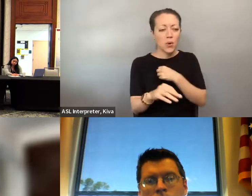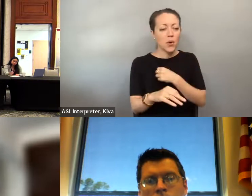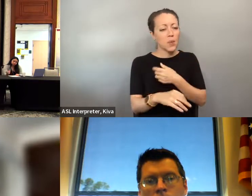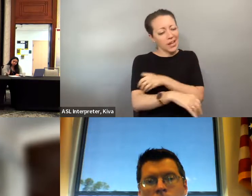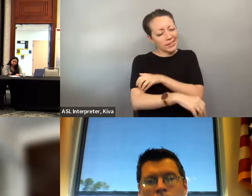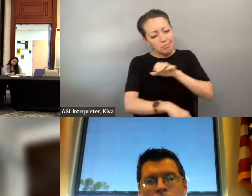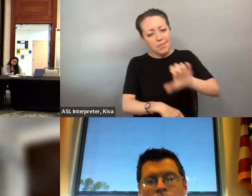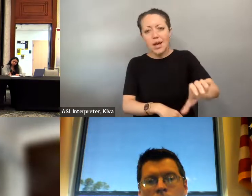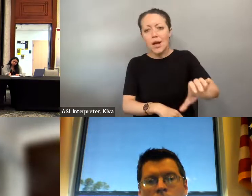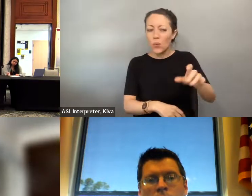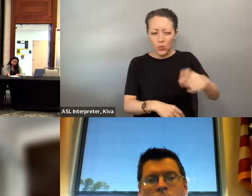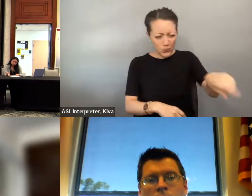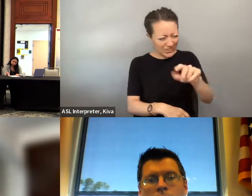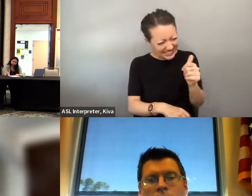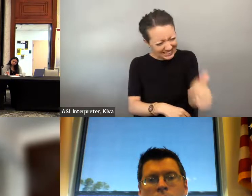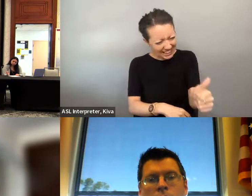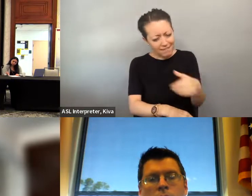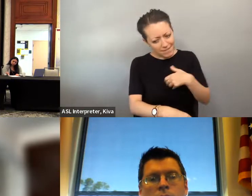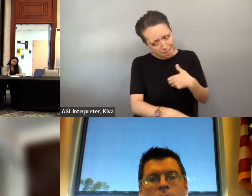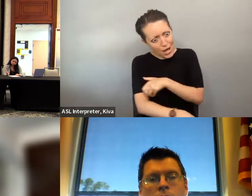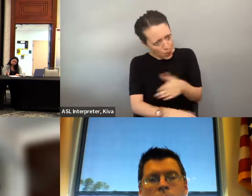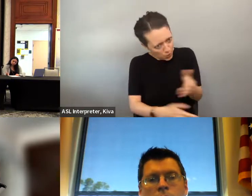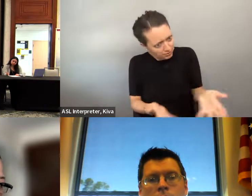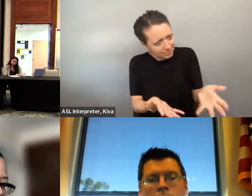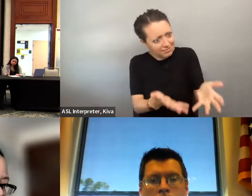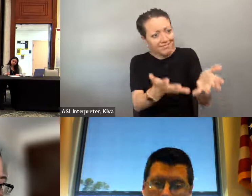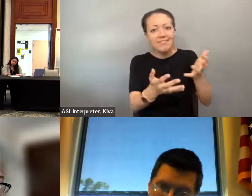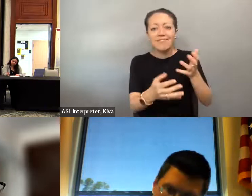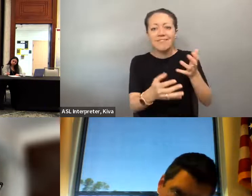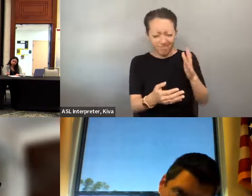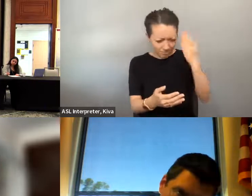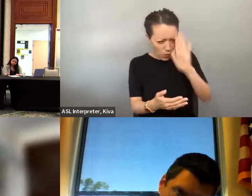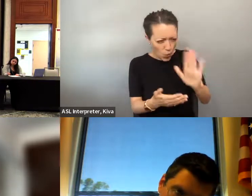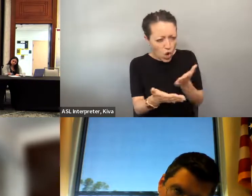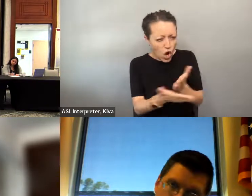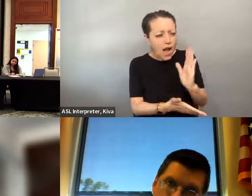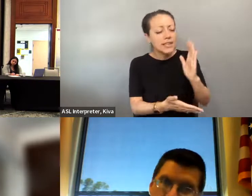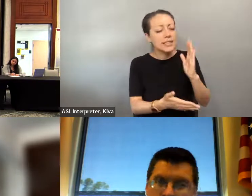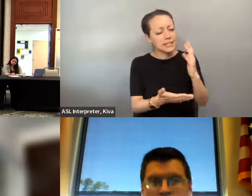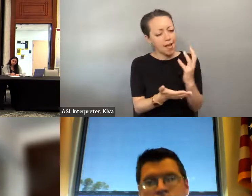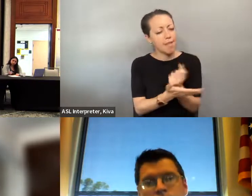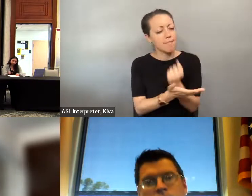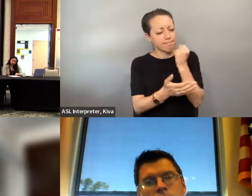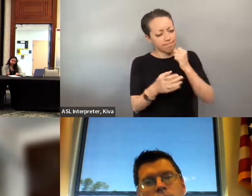and our future decision makers so it's really important that we are helping youth with self -empowerment which is the